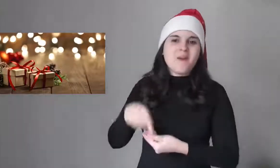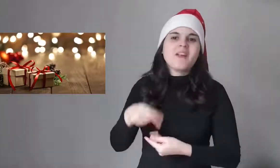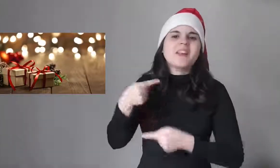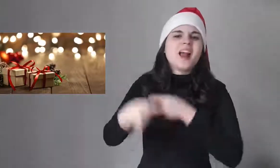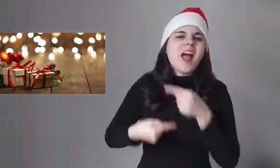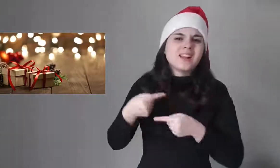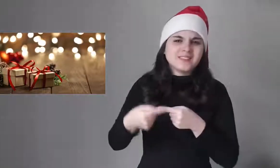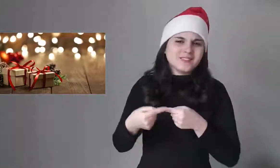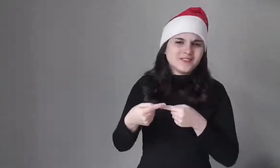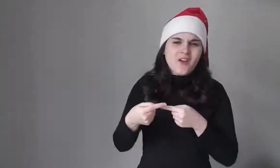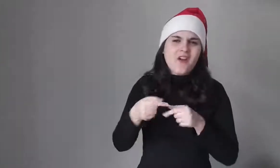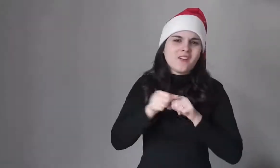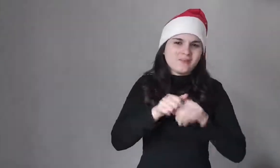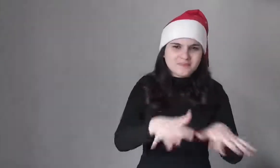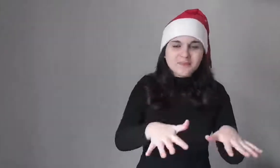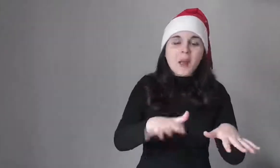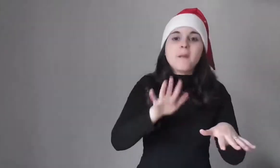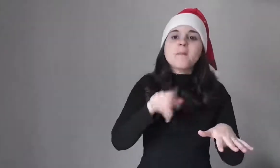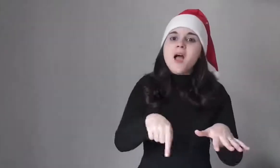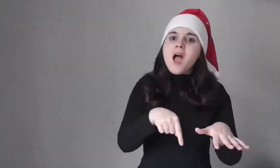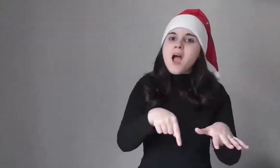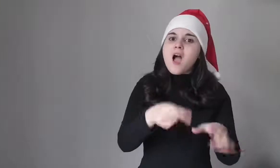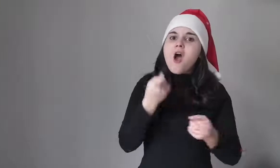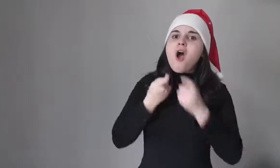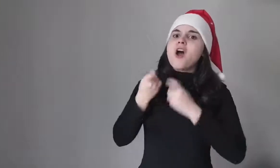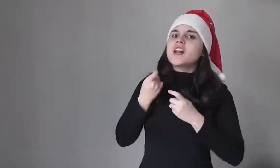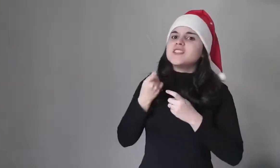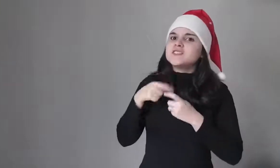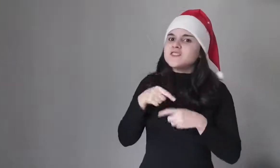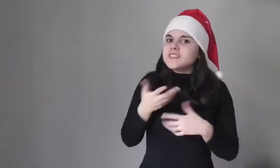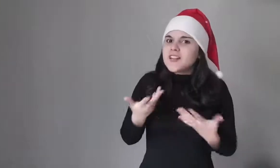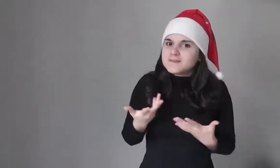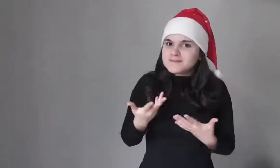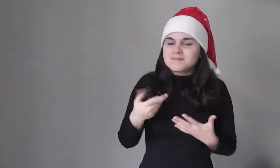a very common custom but what is the origin?